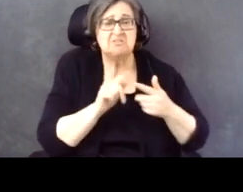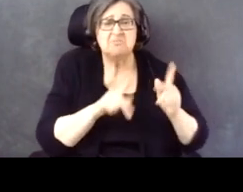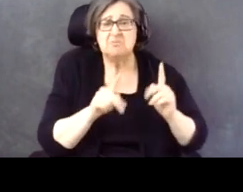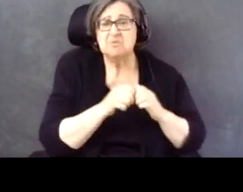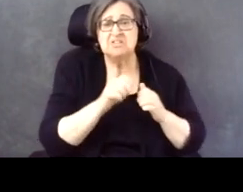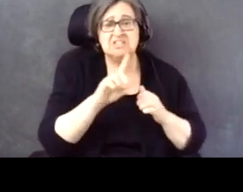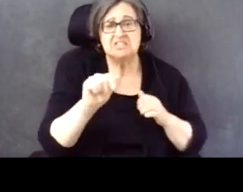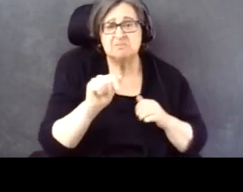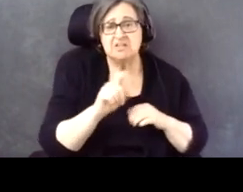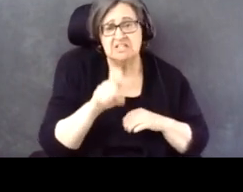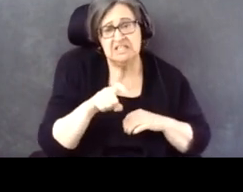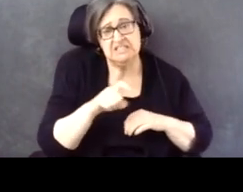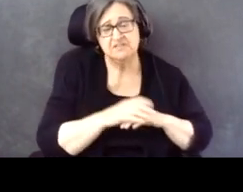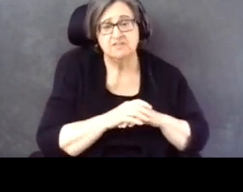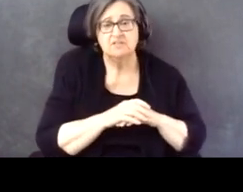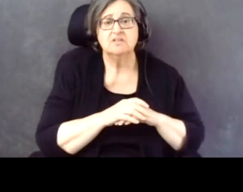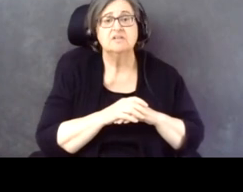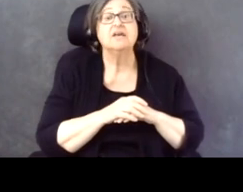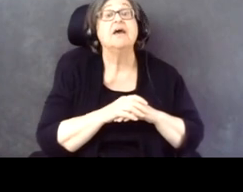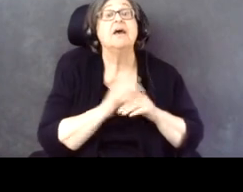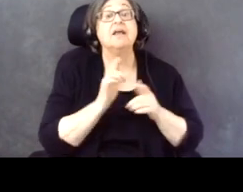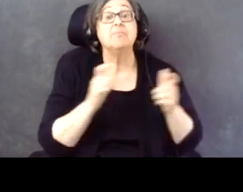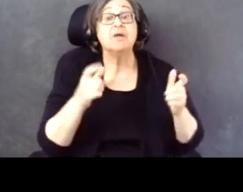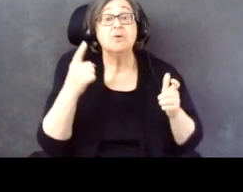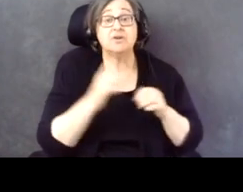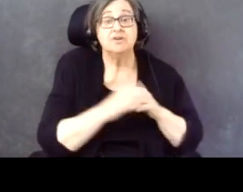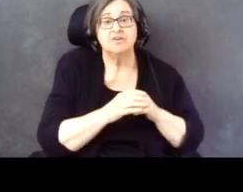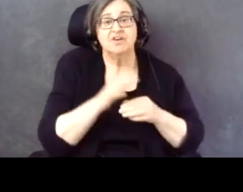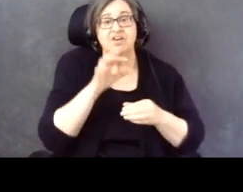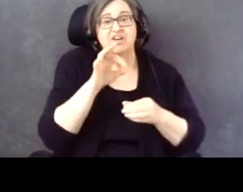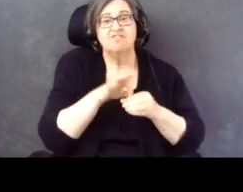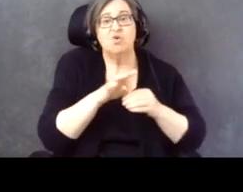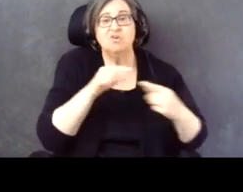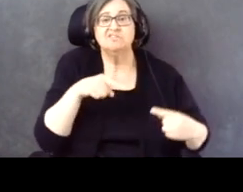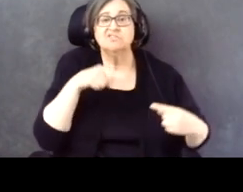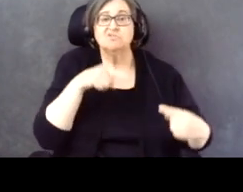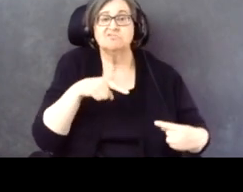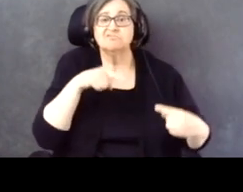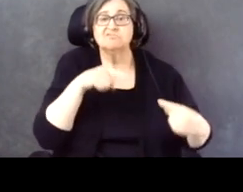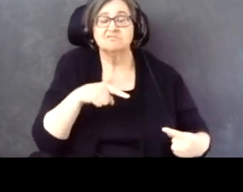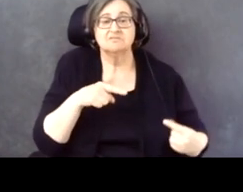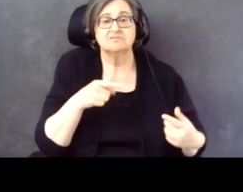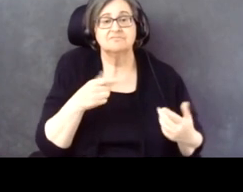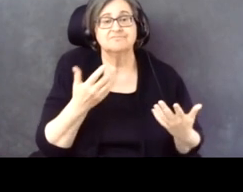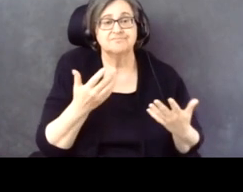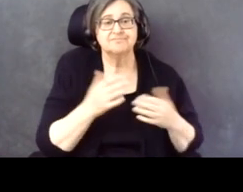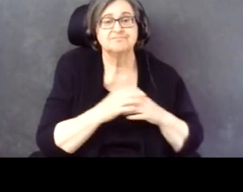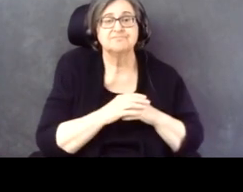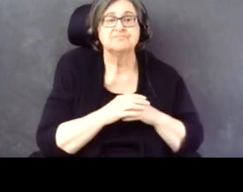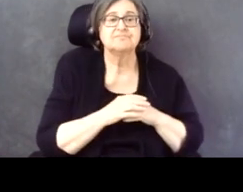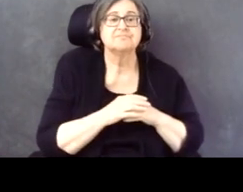And the big factor is voting difficulties.